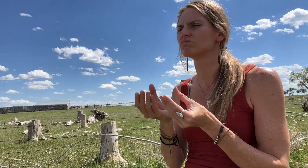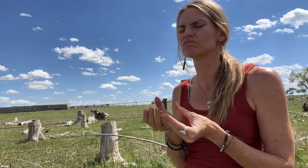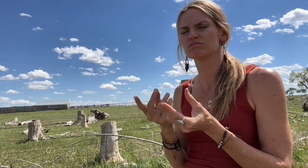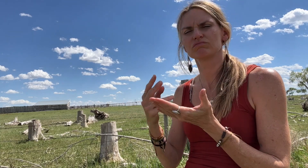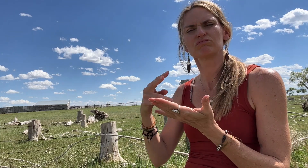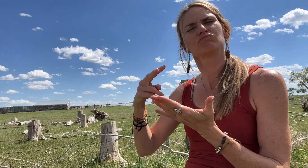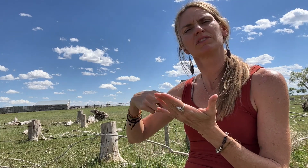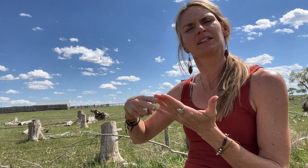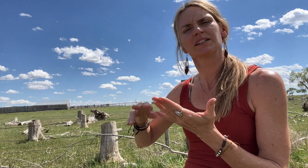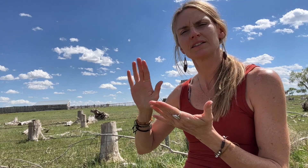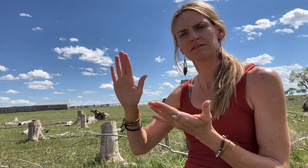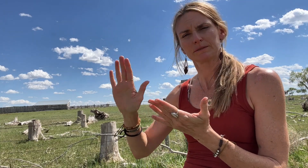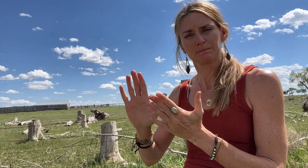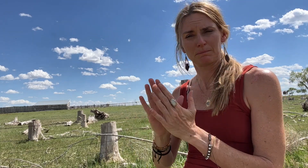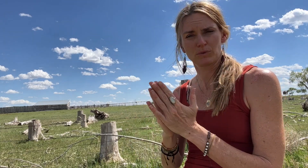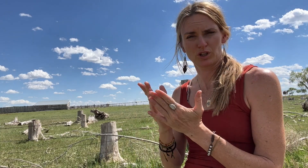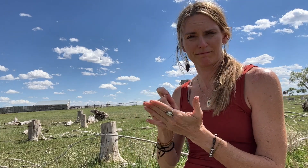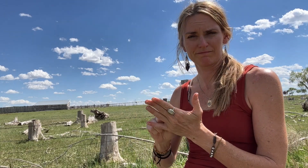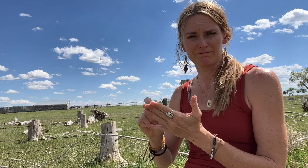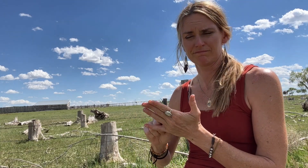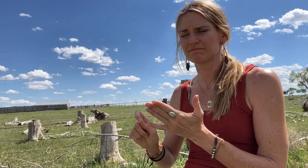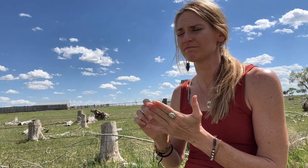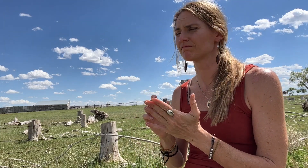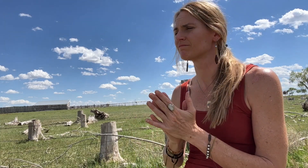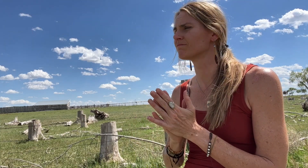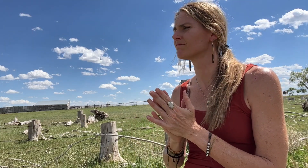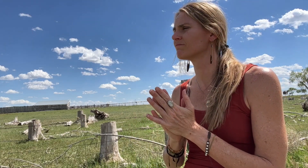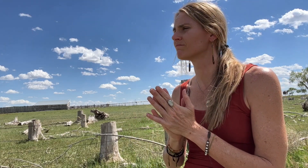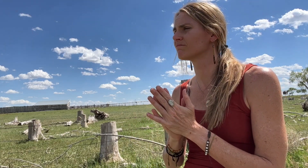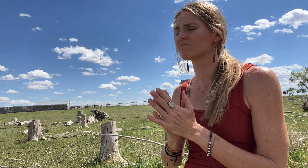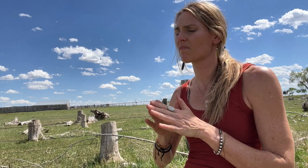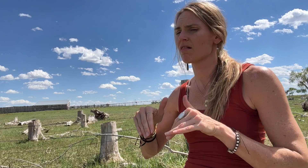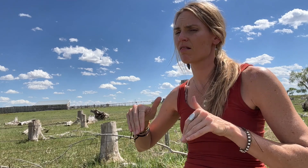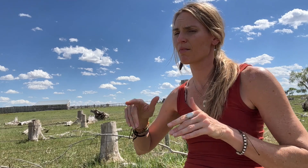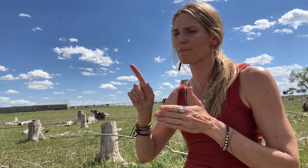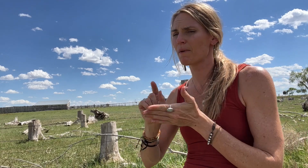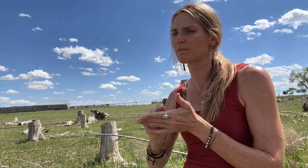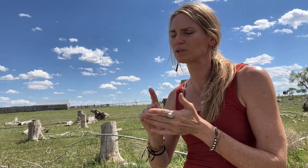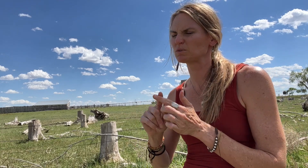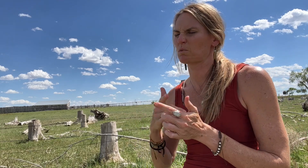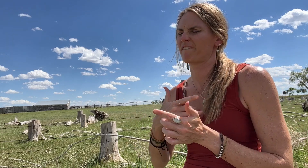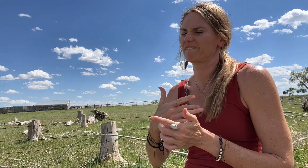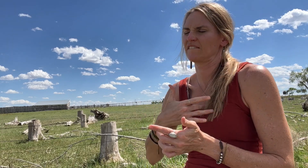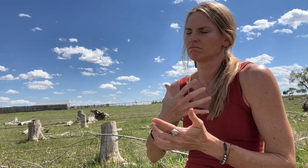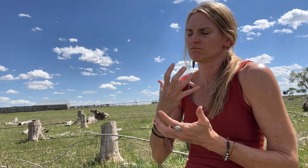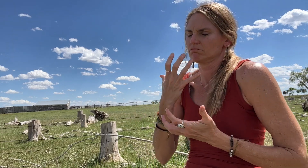I had the honor of reading his unpublished book